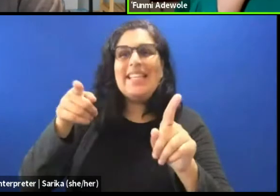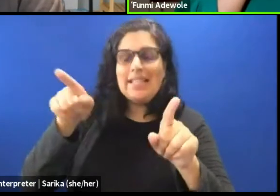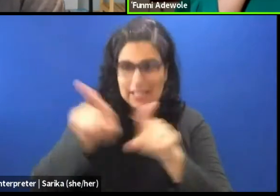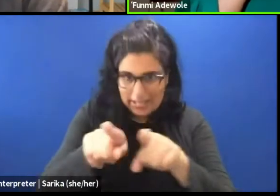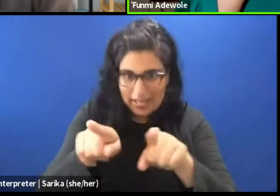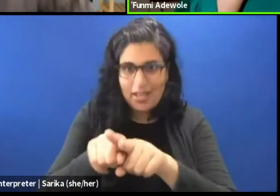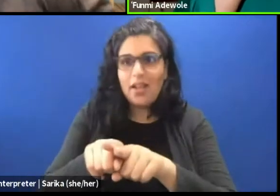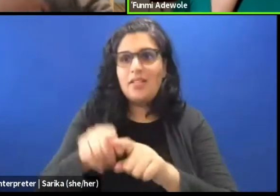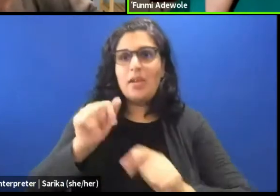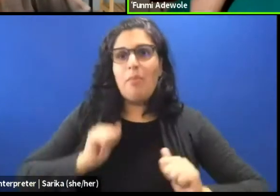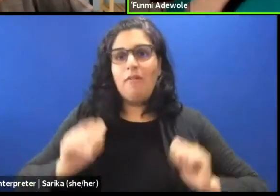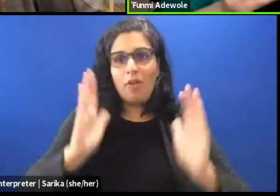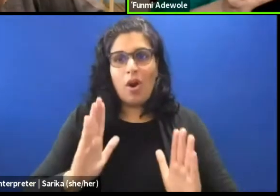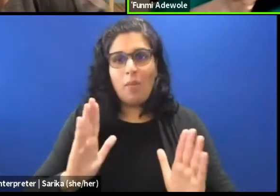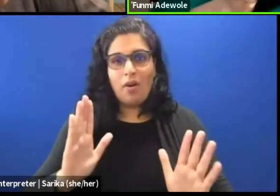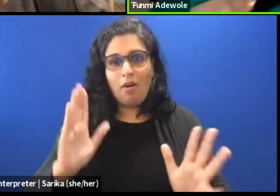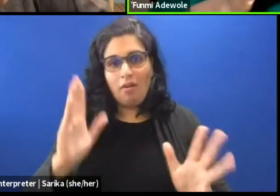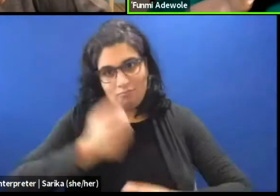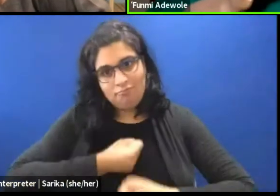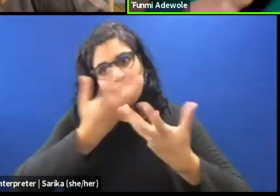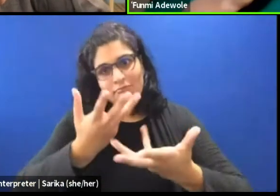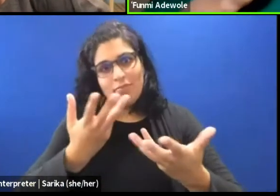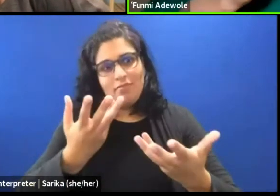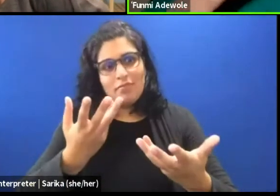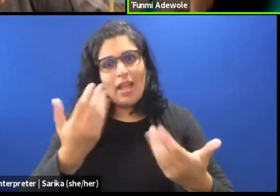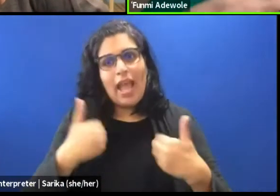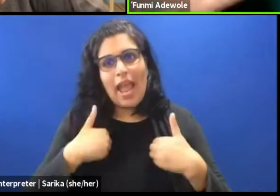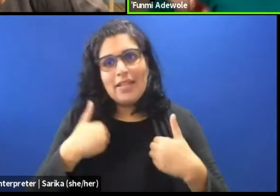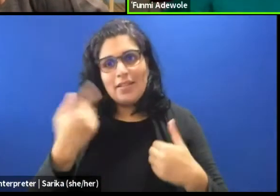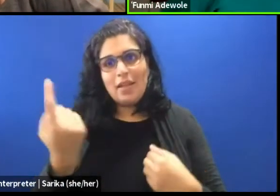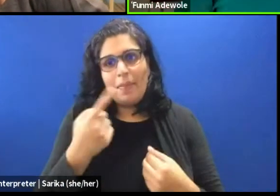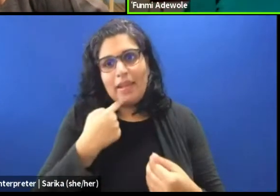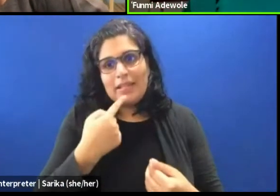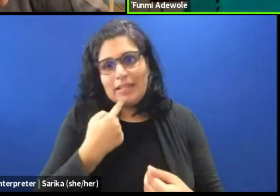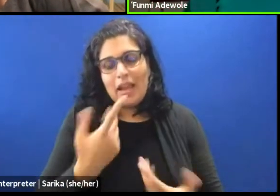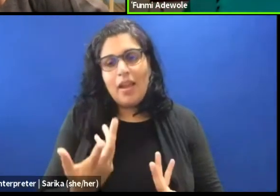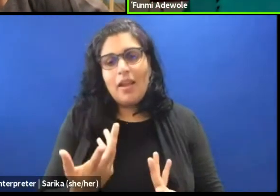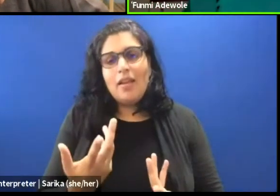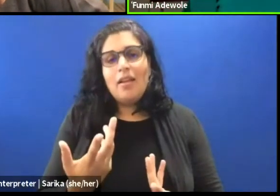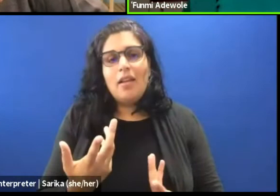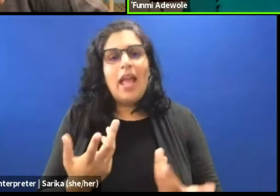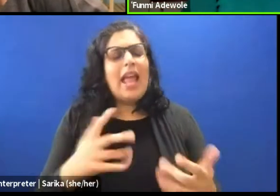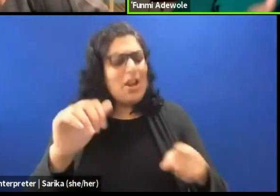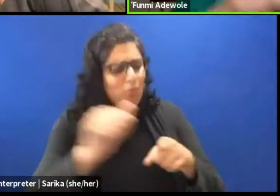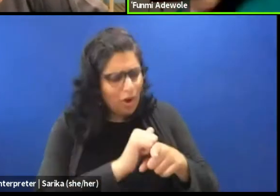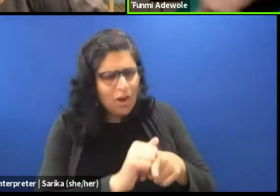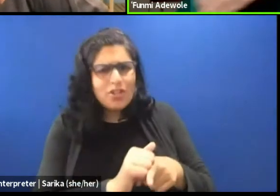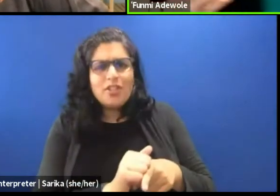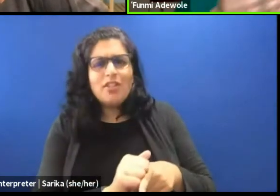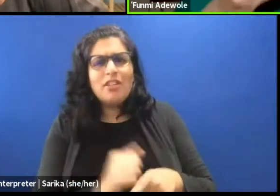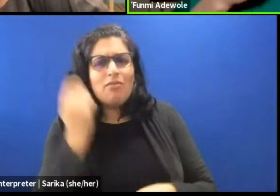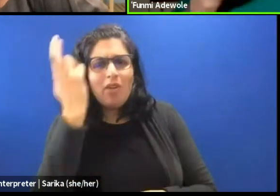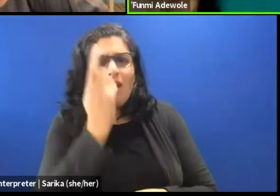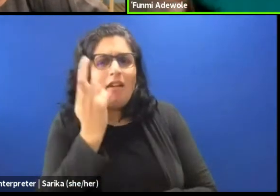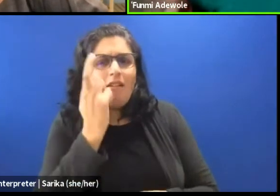So there was you know, he found that in rehearsal. He was in rehearsal,